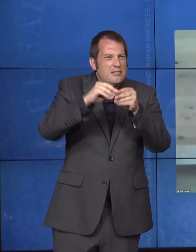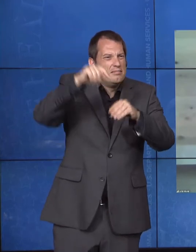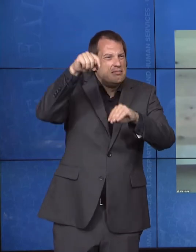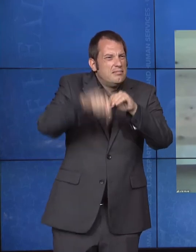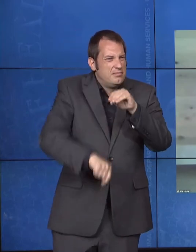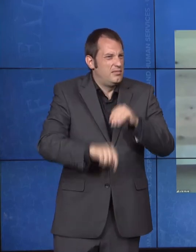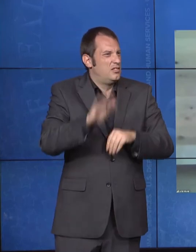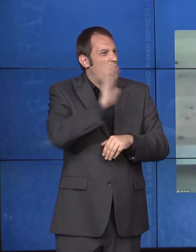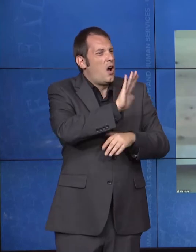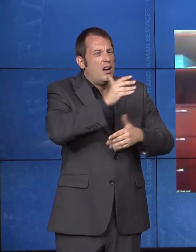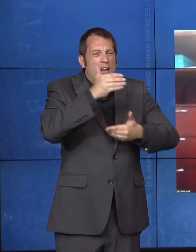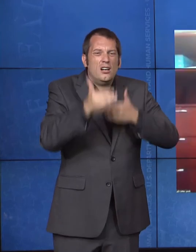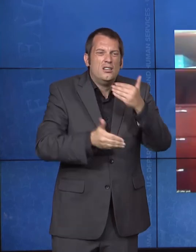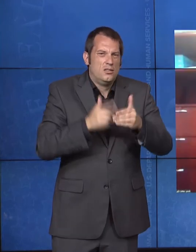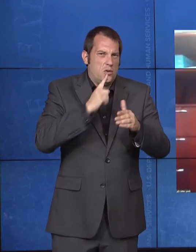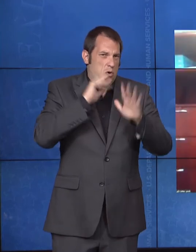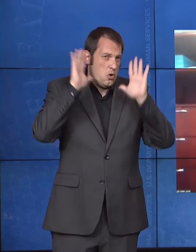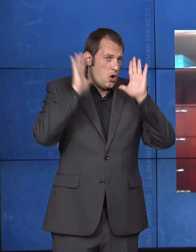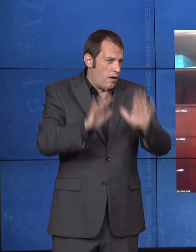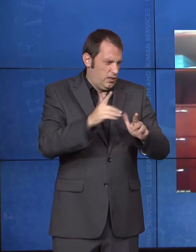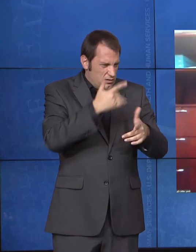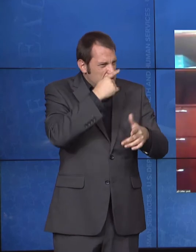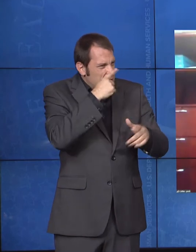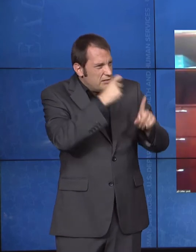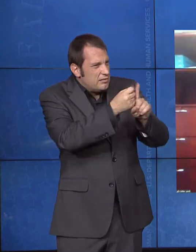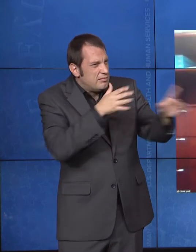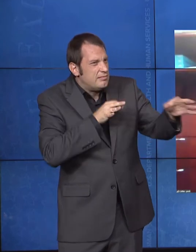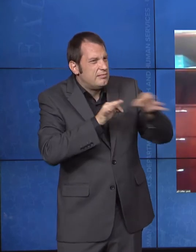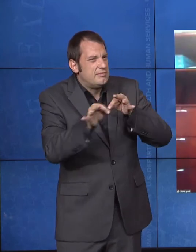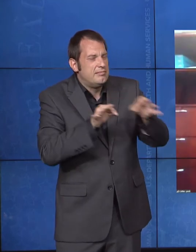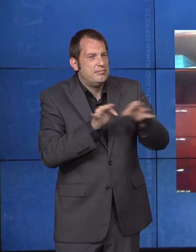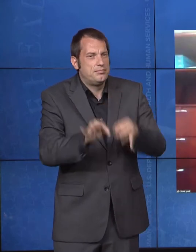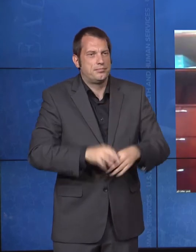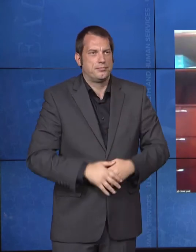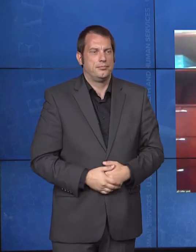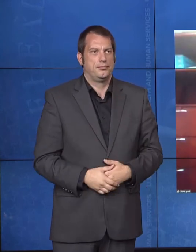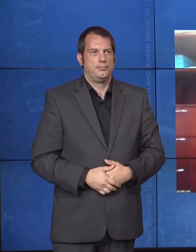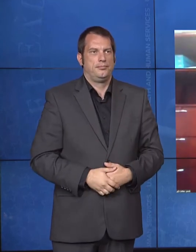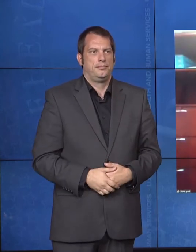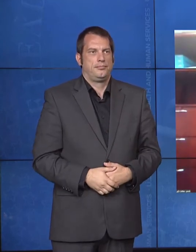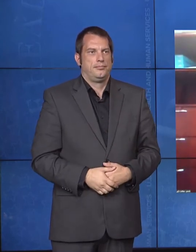Calder Lynch: Absolutely. Thank you, Julie. And thanks for having me be part of this wonderful